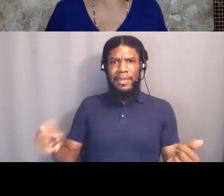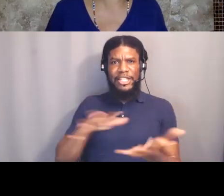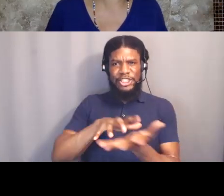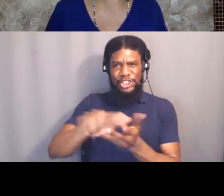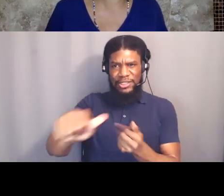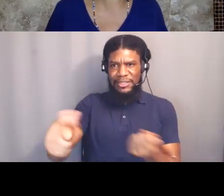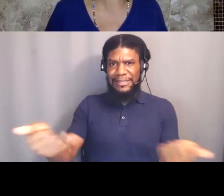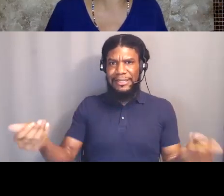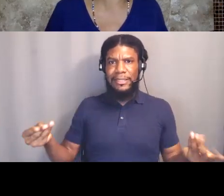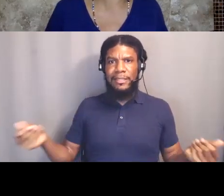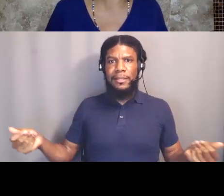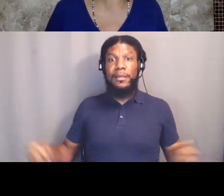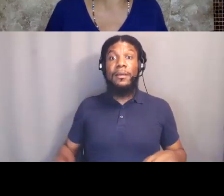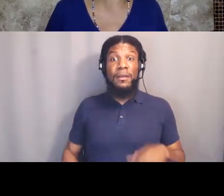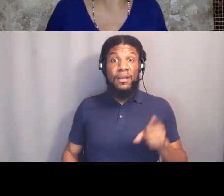The more I use the plastic cup, the better it is.